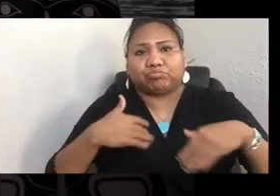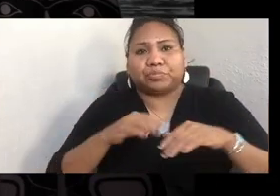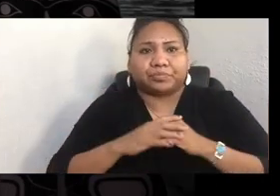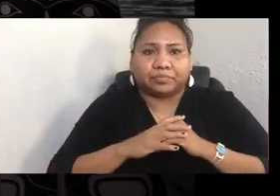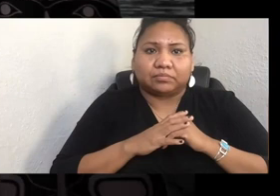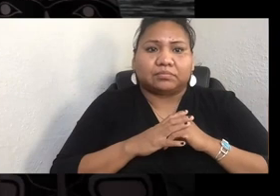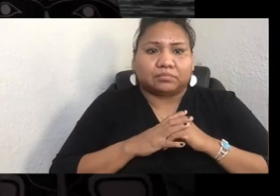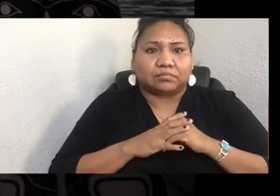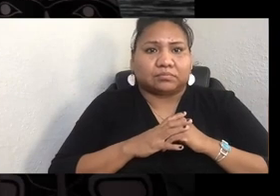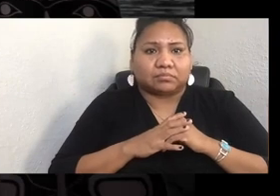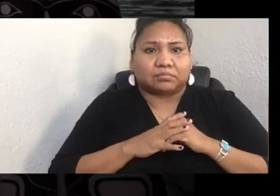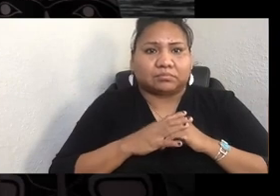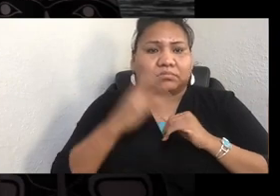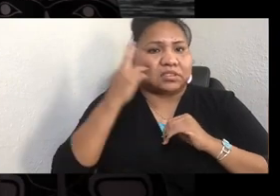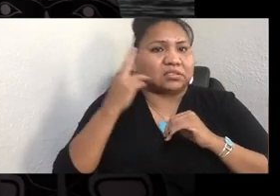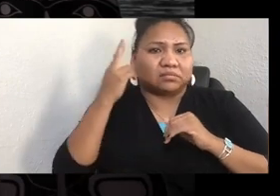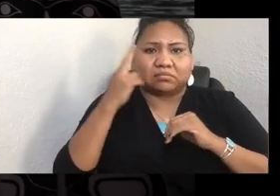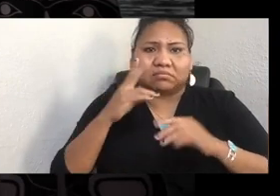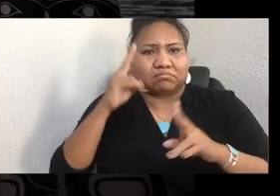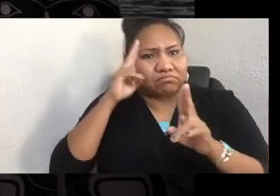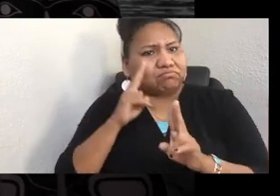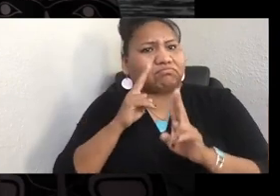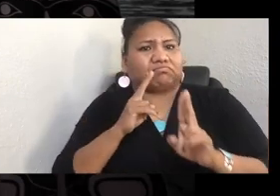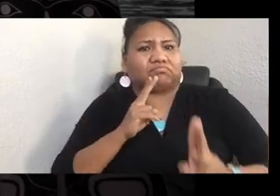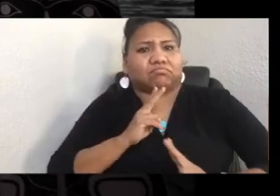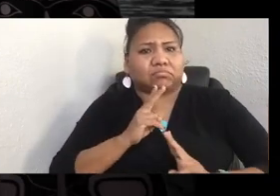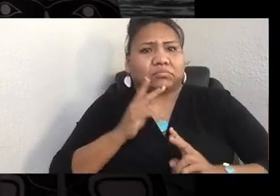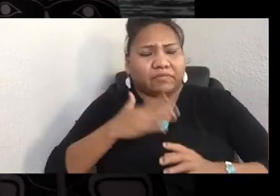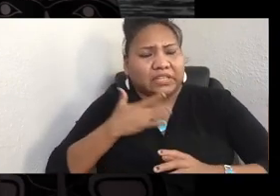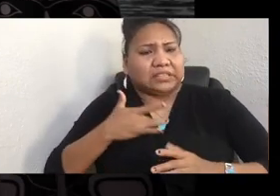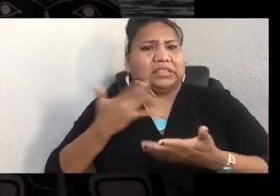to know the sound of a canoe pulling on the water.